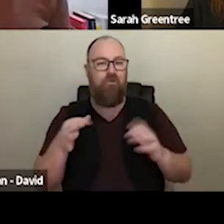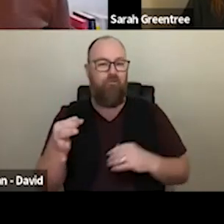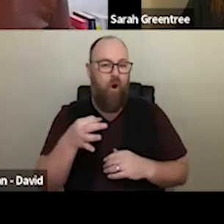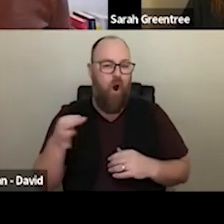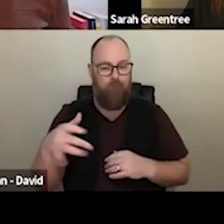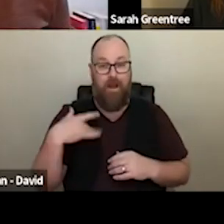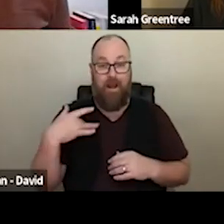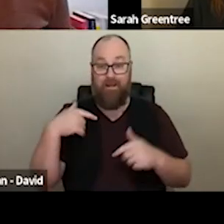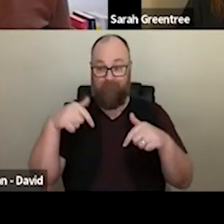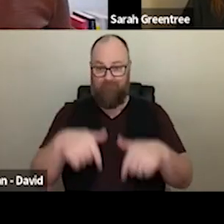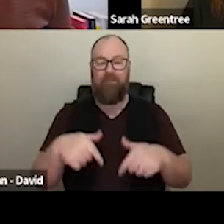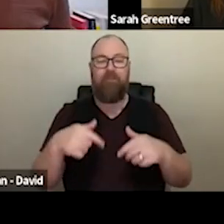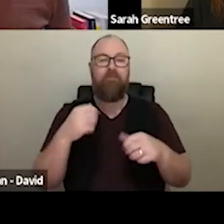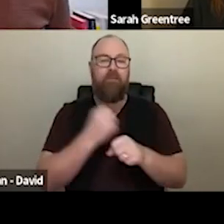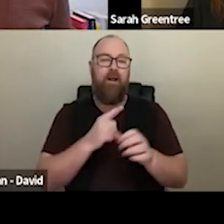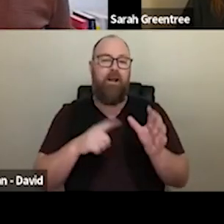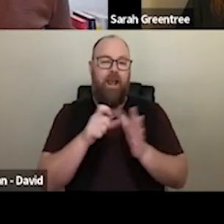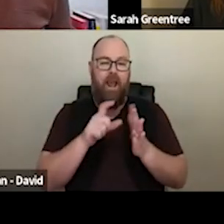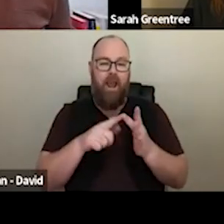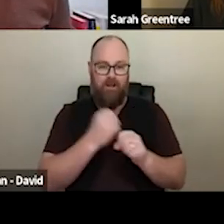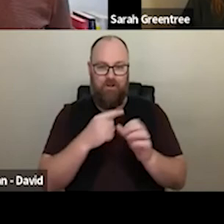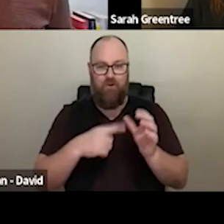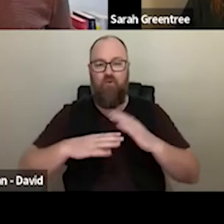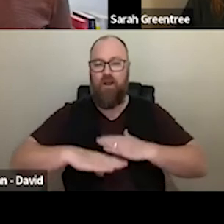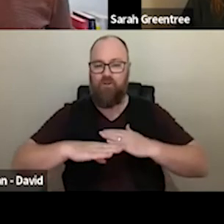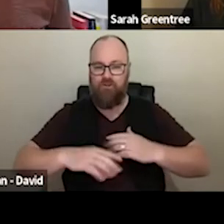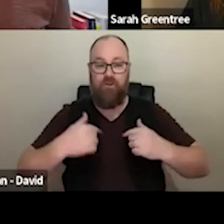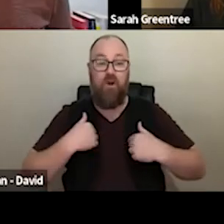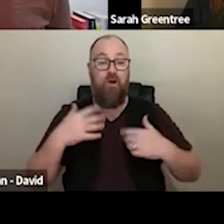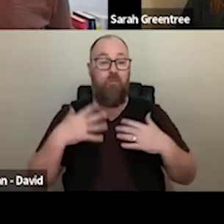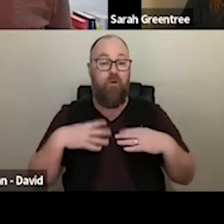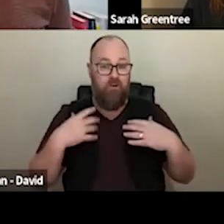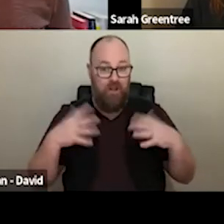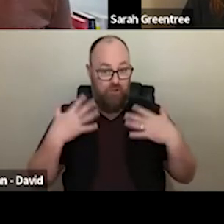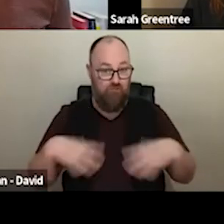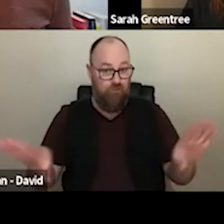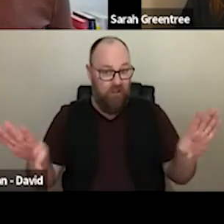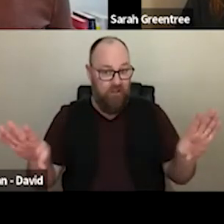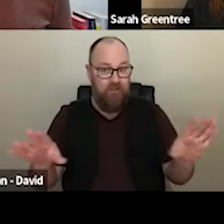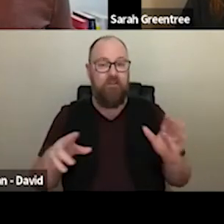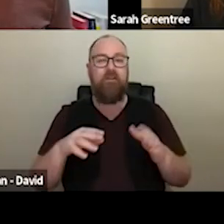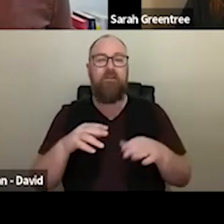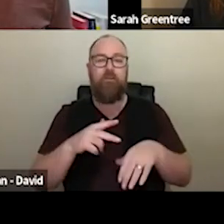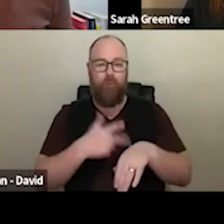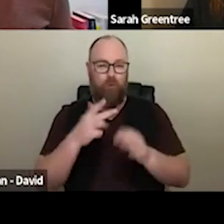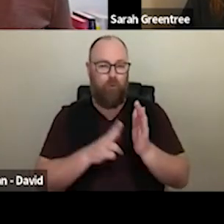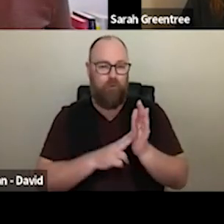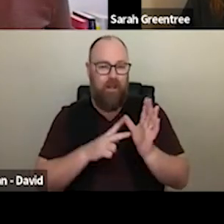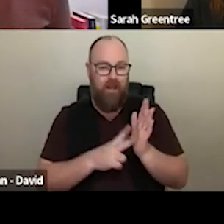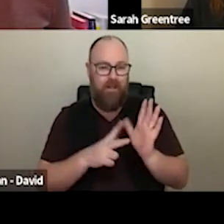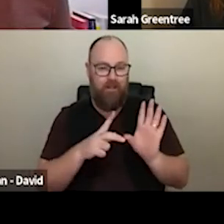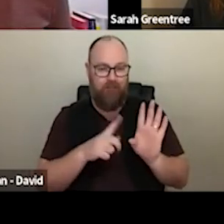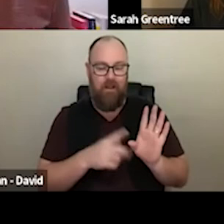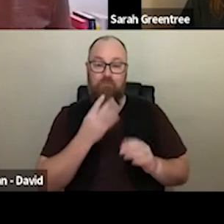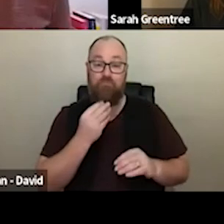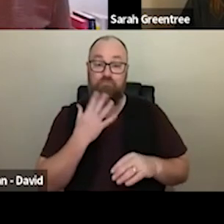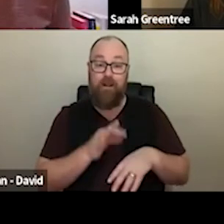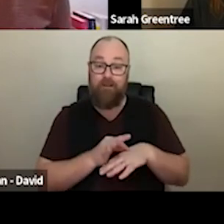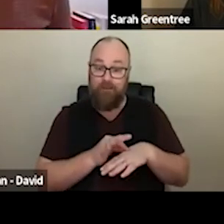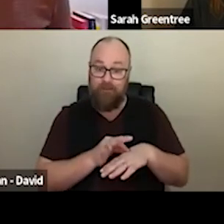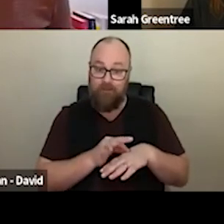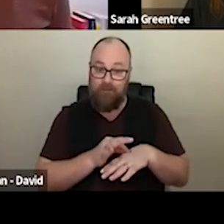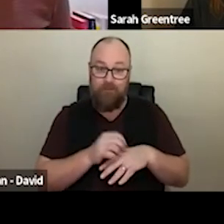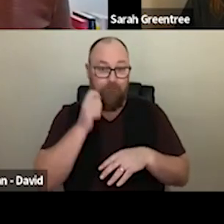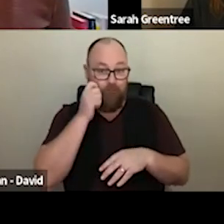Get a good country in Sydney and I'm wearing a navy dress I've got brown skin and black